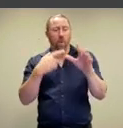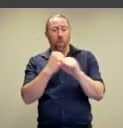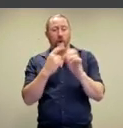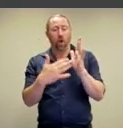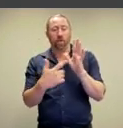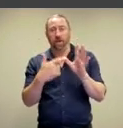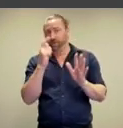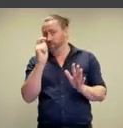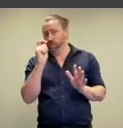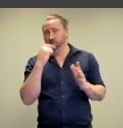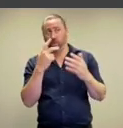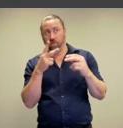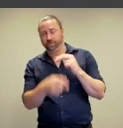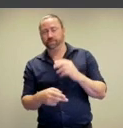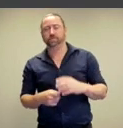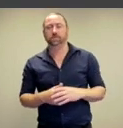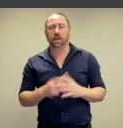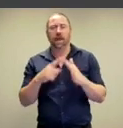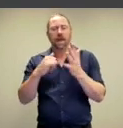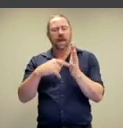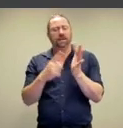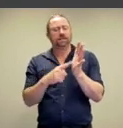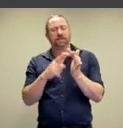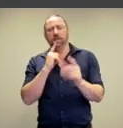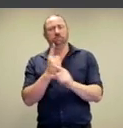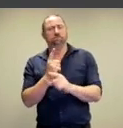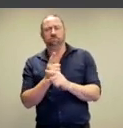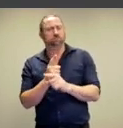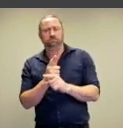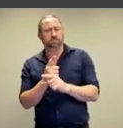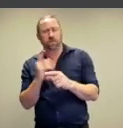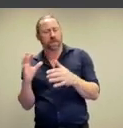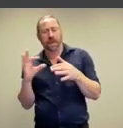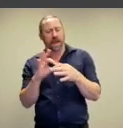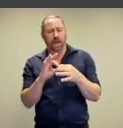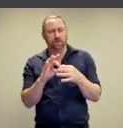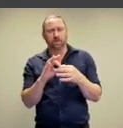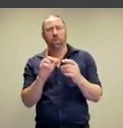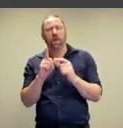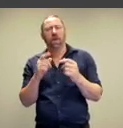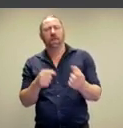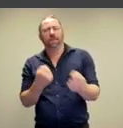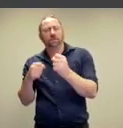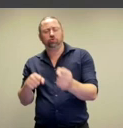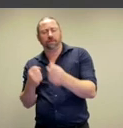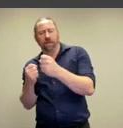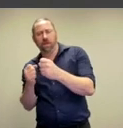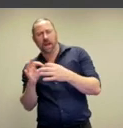opening up at QAGOMA soon. Estelle says that she doesn't understand